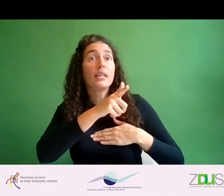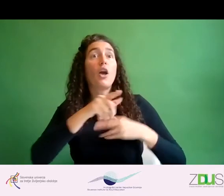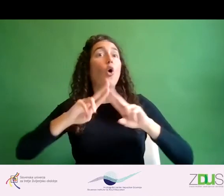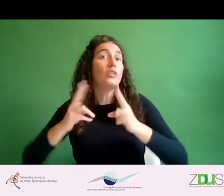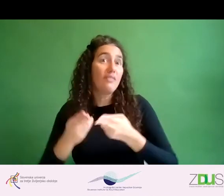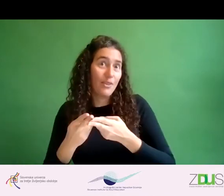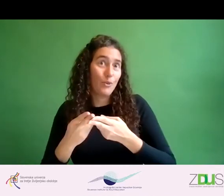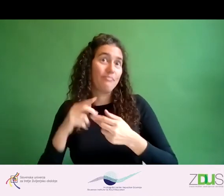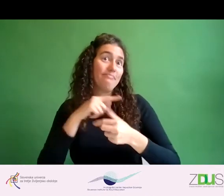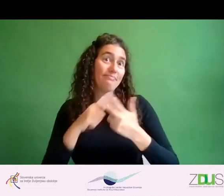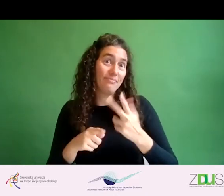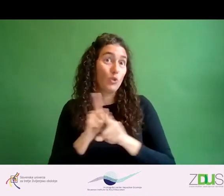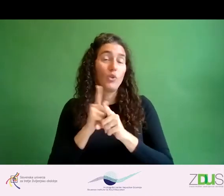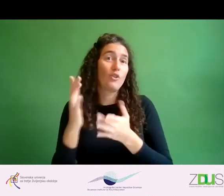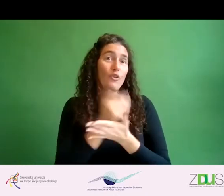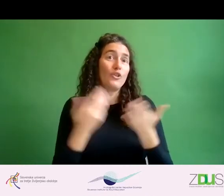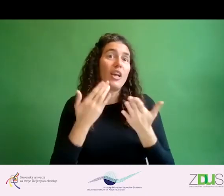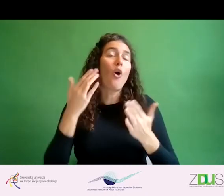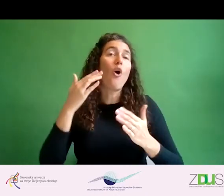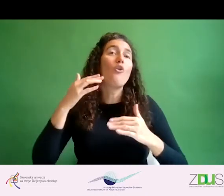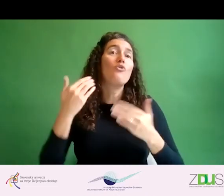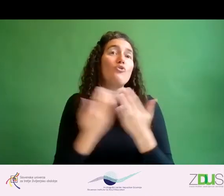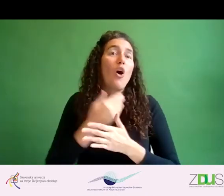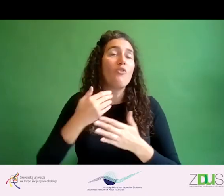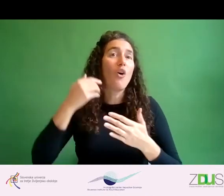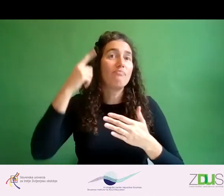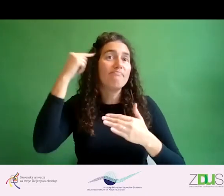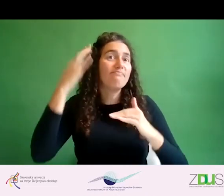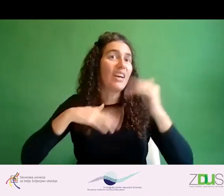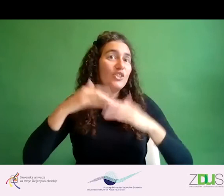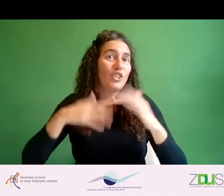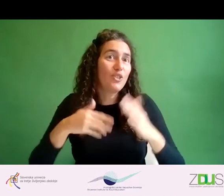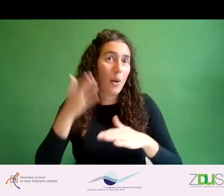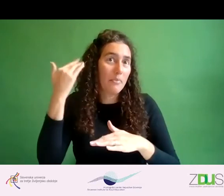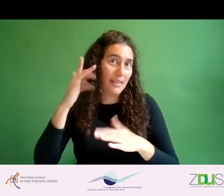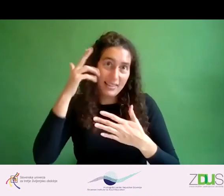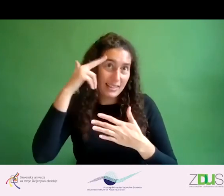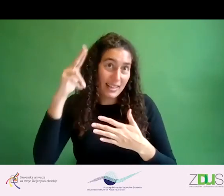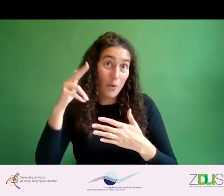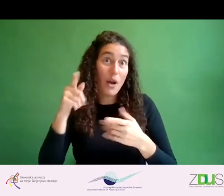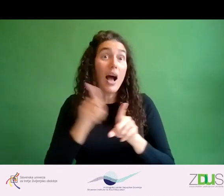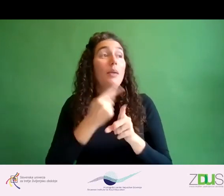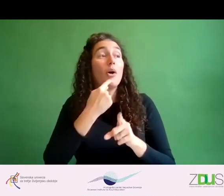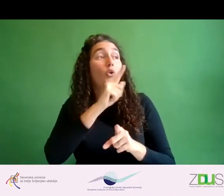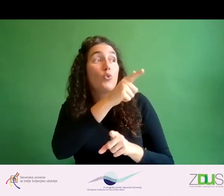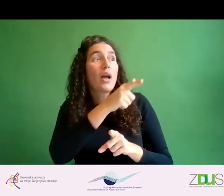we certainly acquire a new skill that we did have before, or we teach someone something that they do not know.